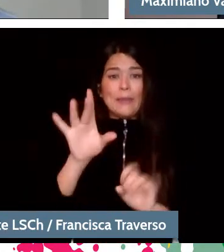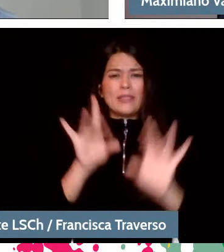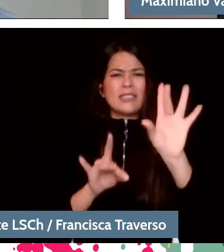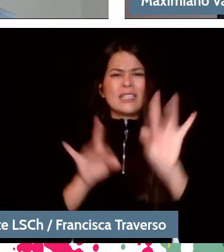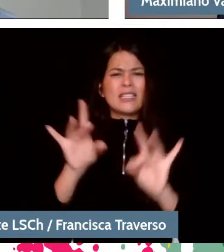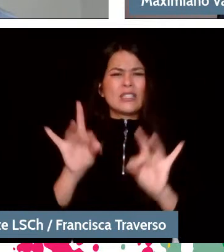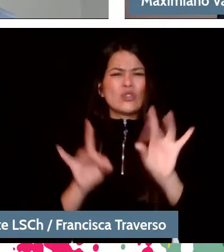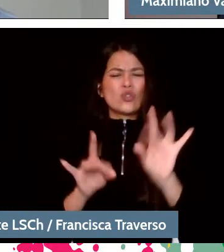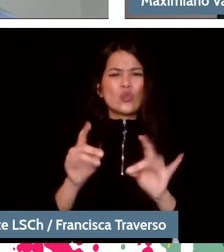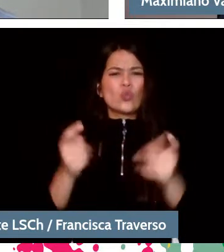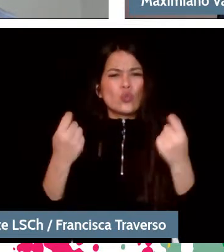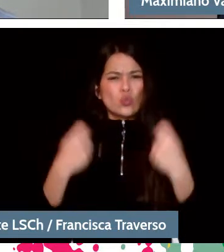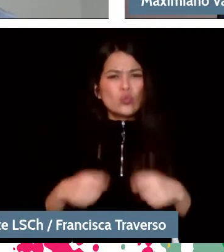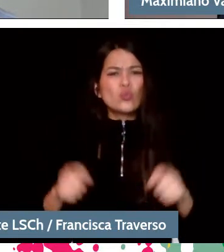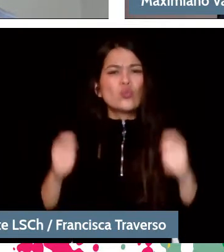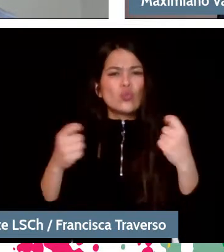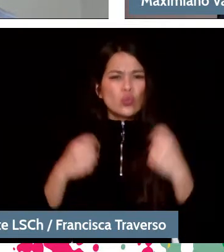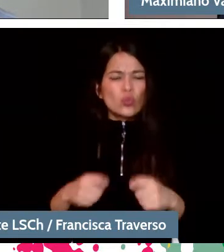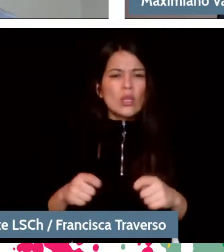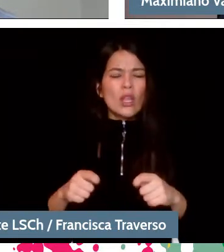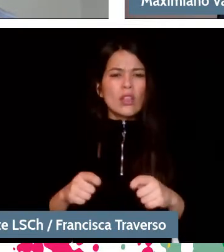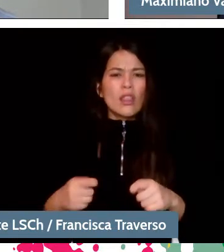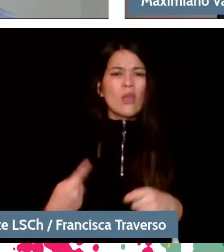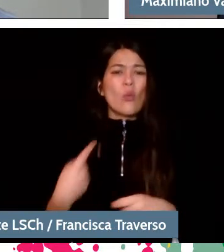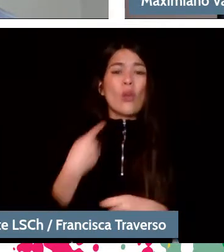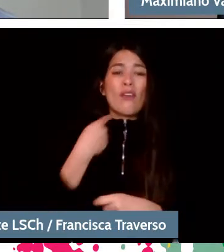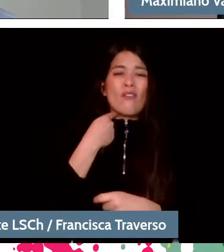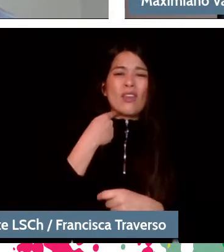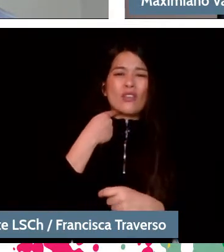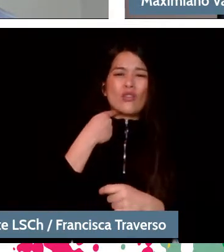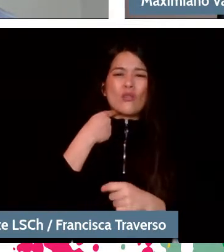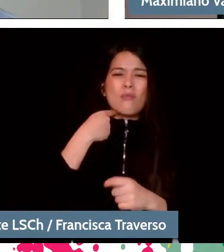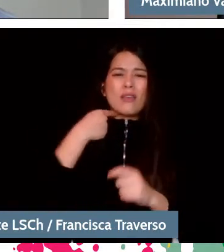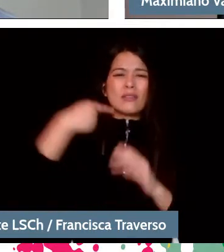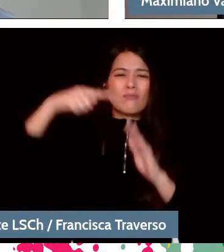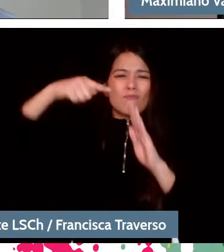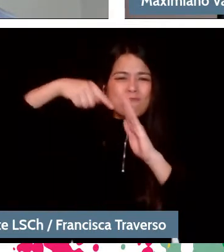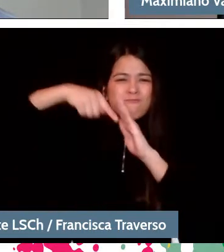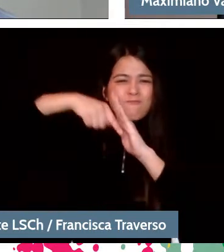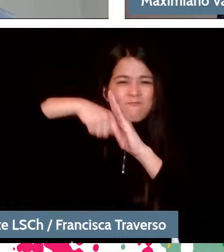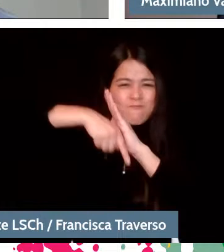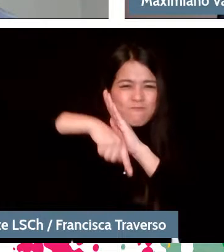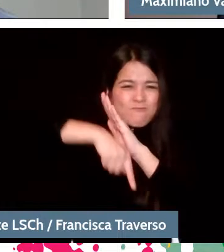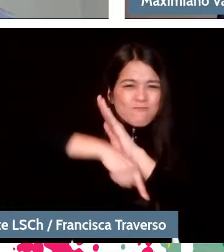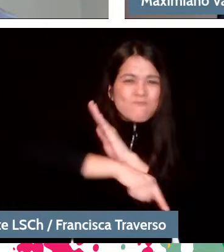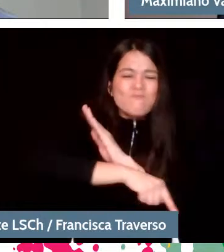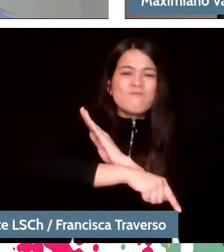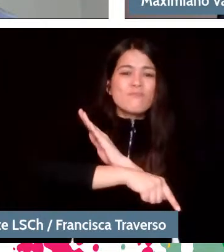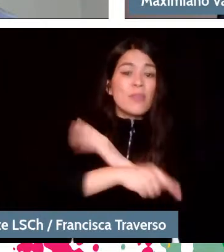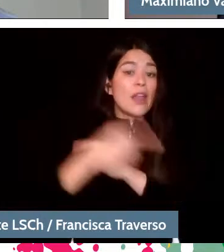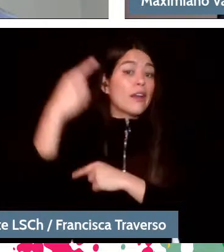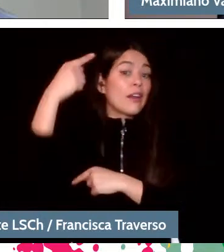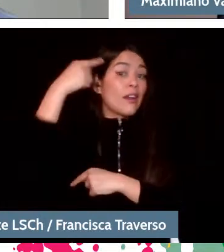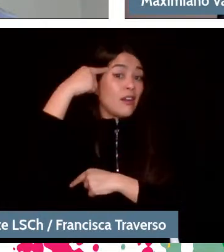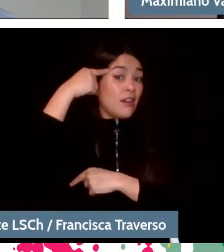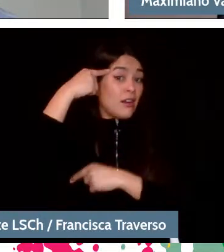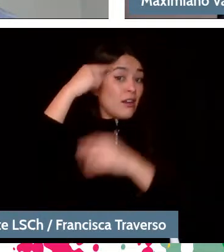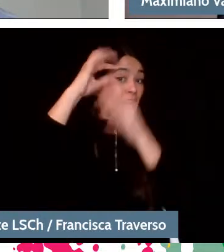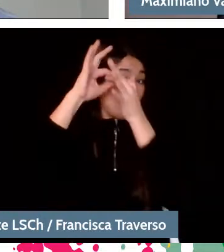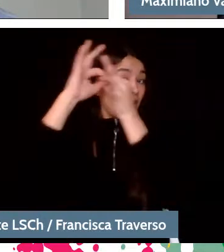it tries to produce a deeper effect on the person that involves reason and feeling